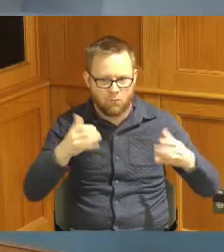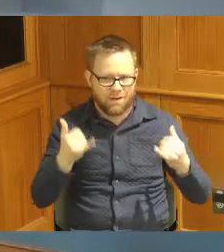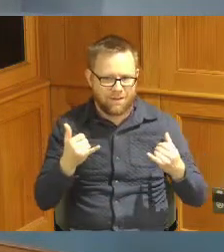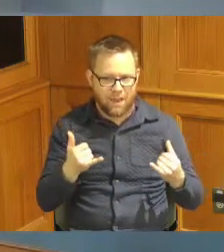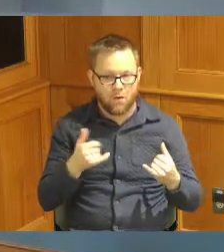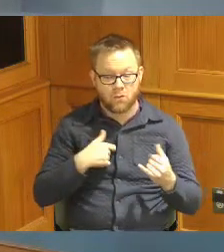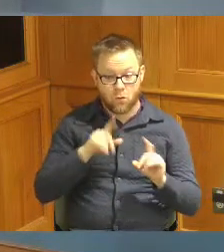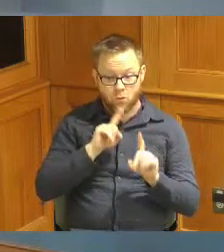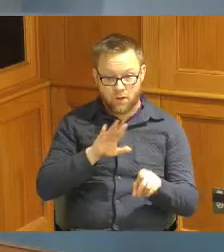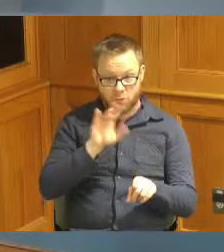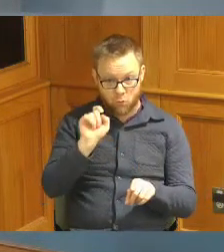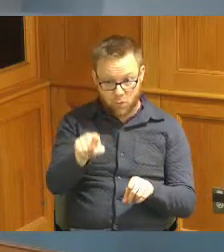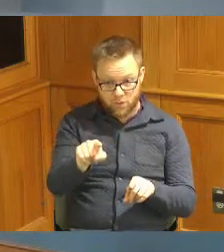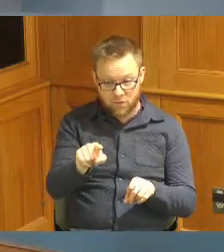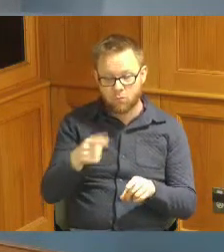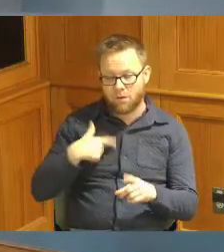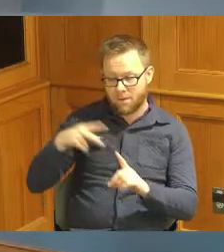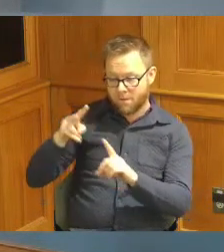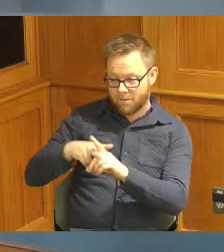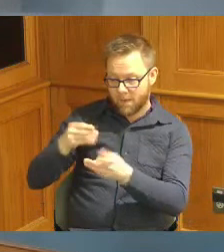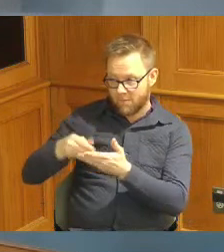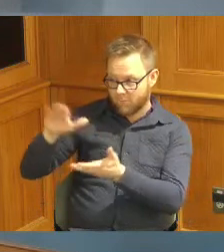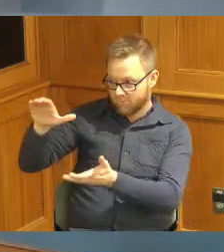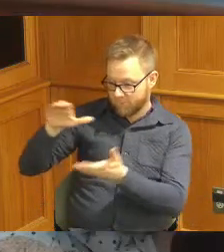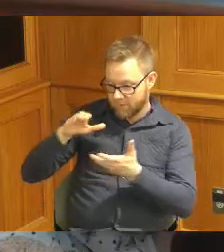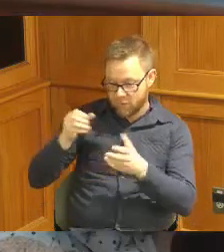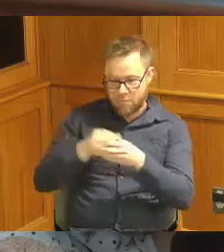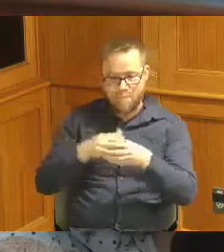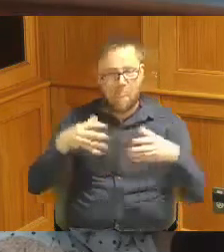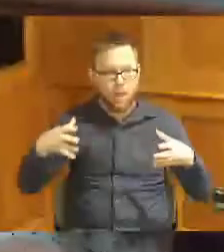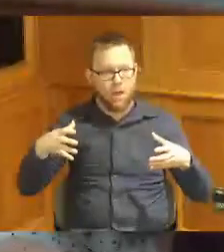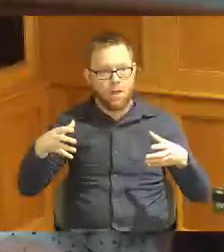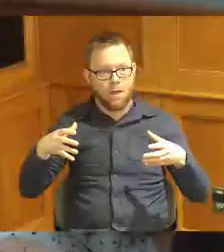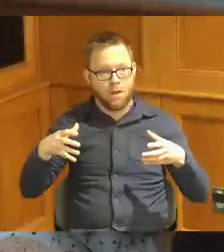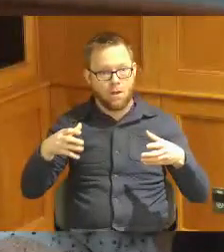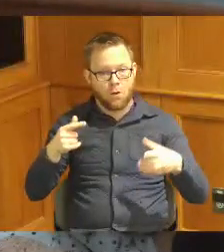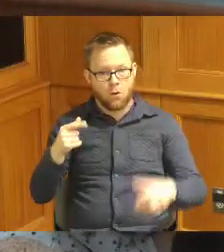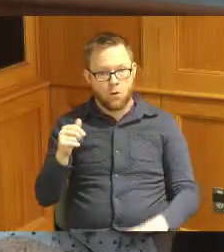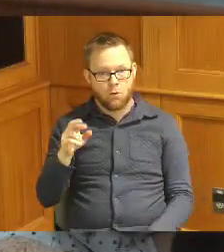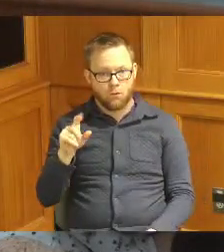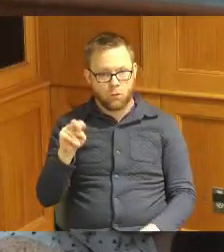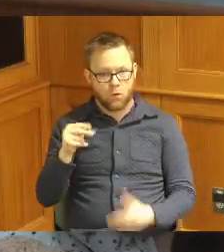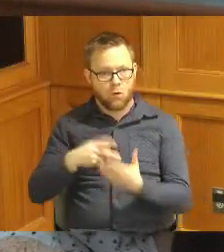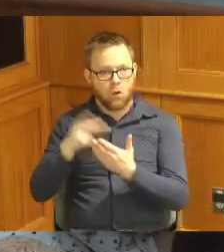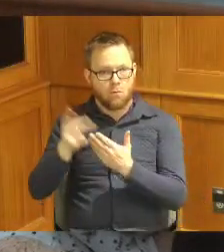question we applied for funding to expand the the garden program which is Farm to Table Farm